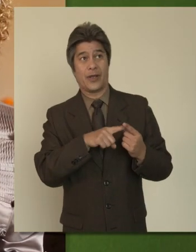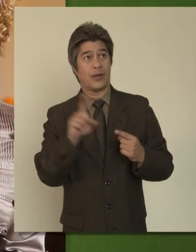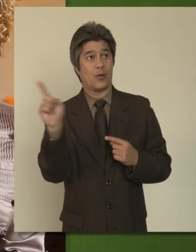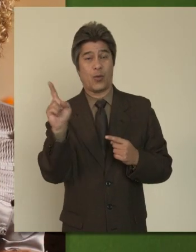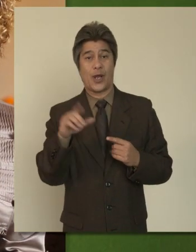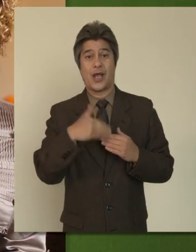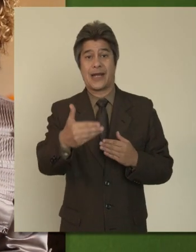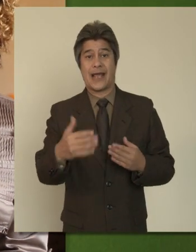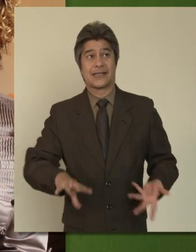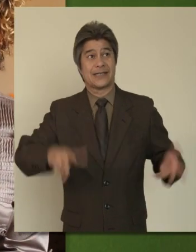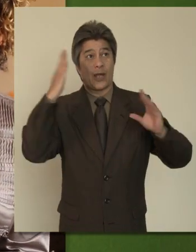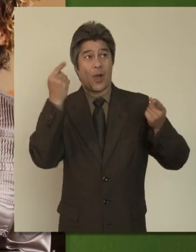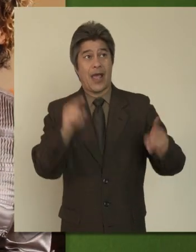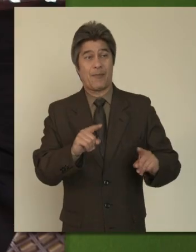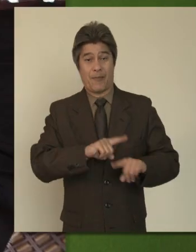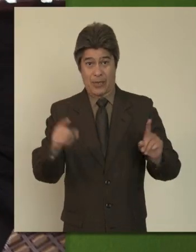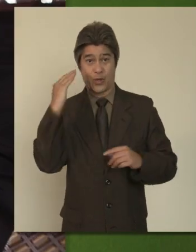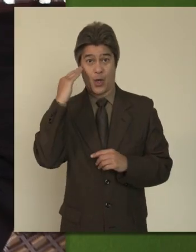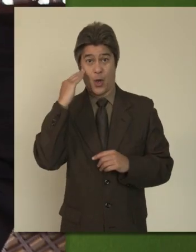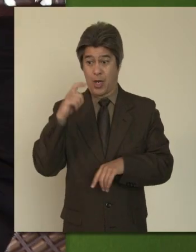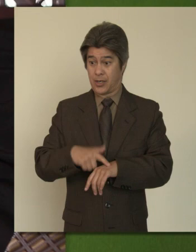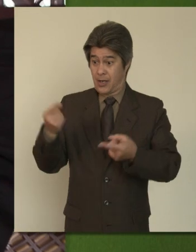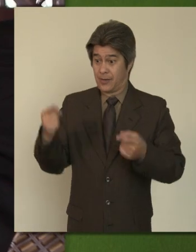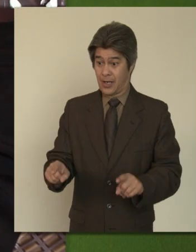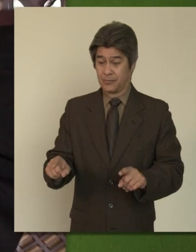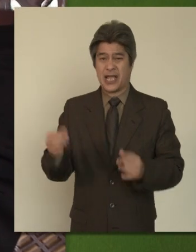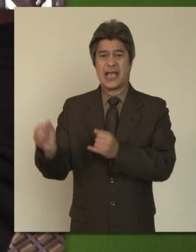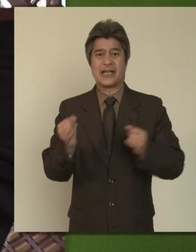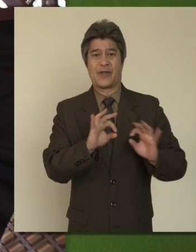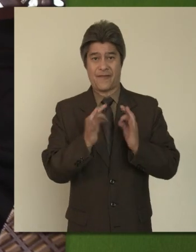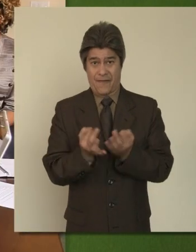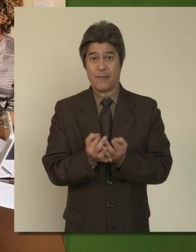But we do know that when the time comes, individuals and families who